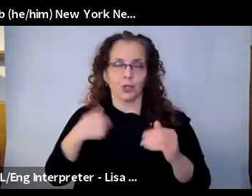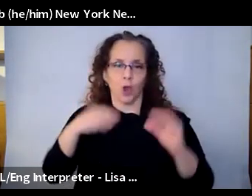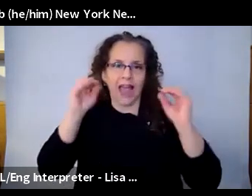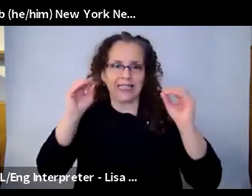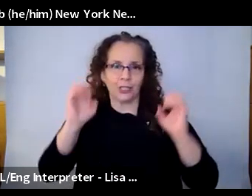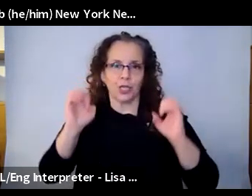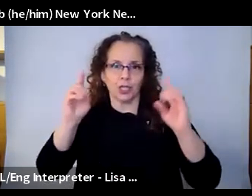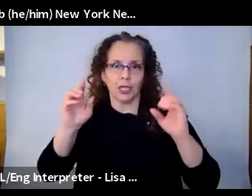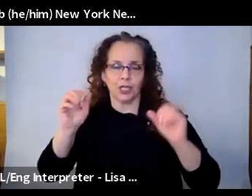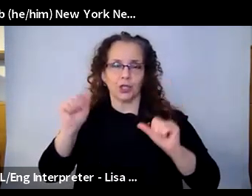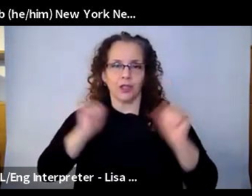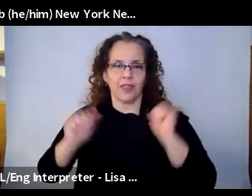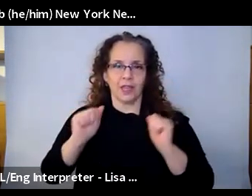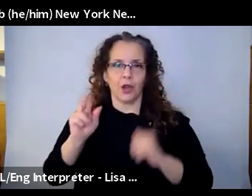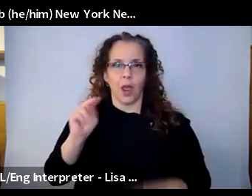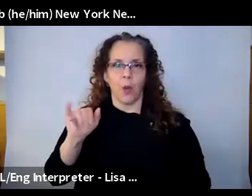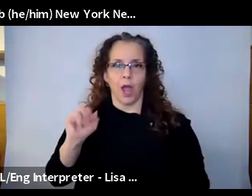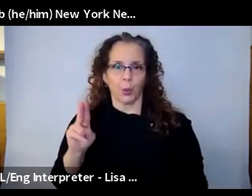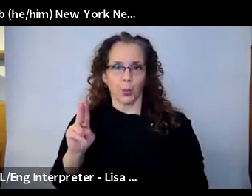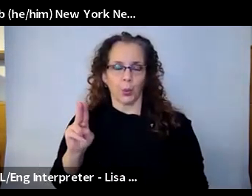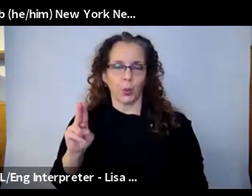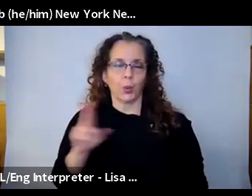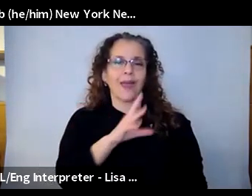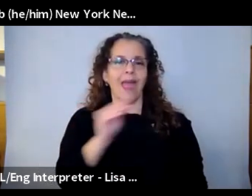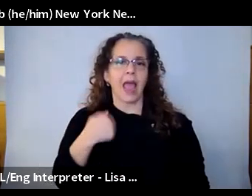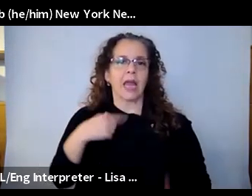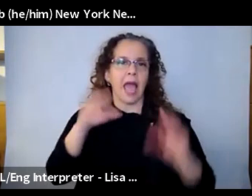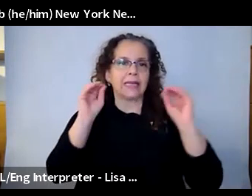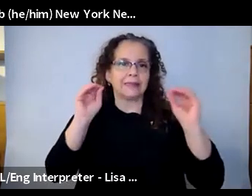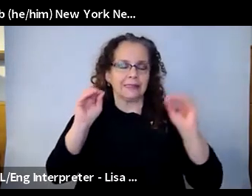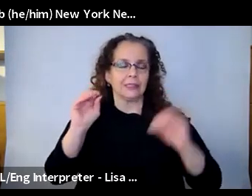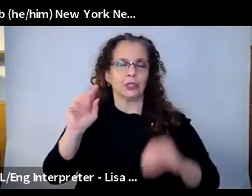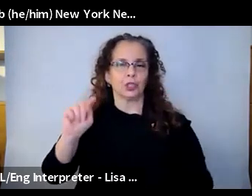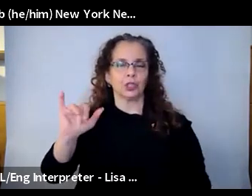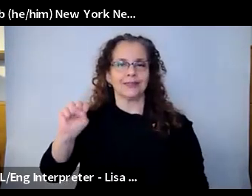at NYU, and also teach at Tisch at NYU, undergraduates. So I